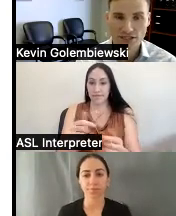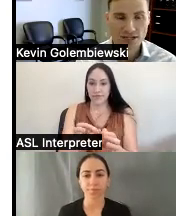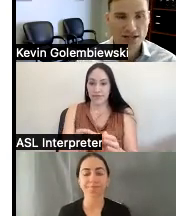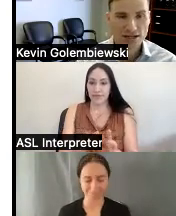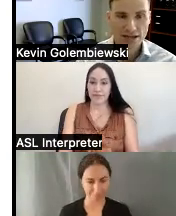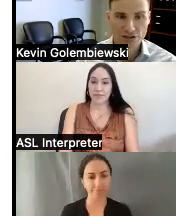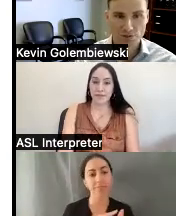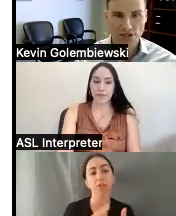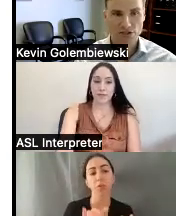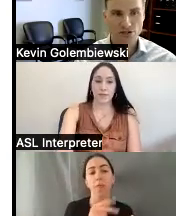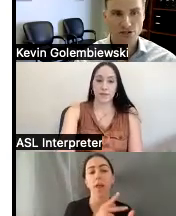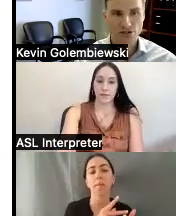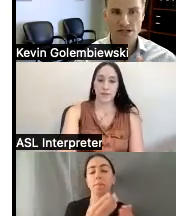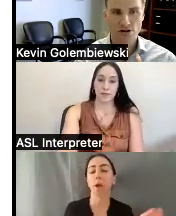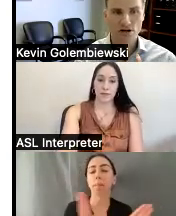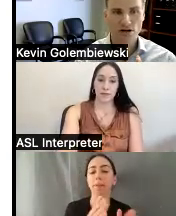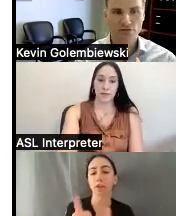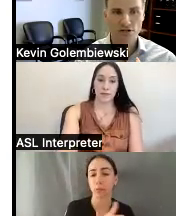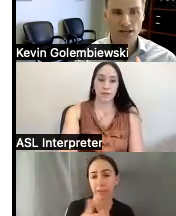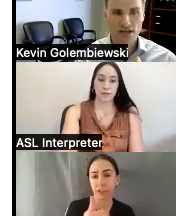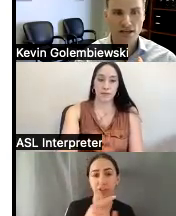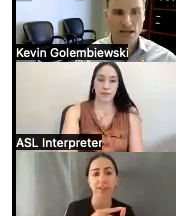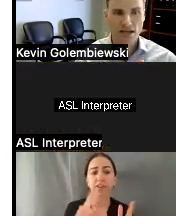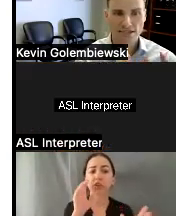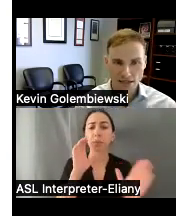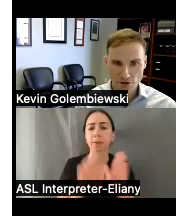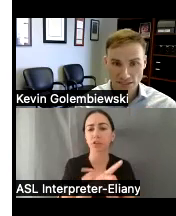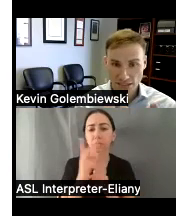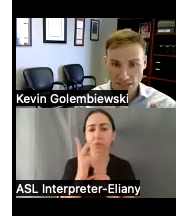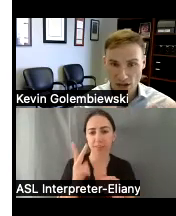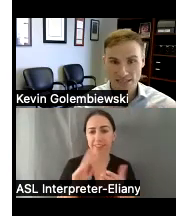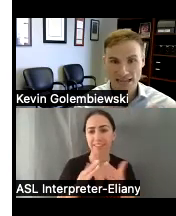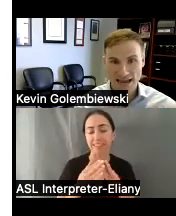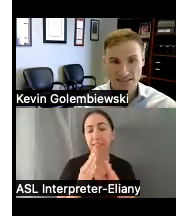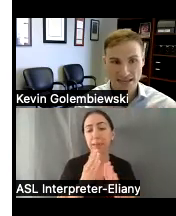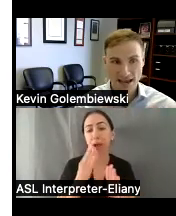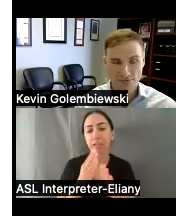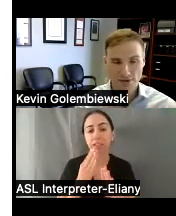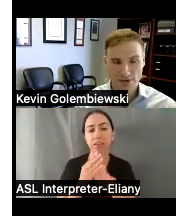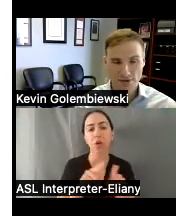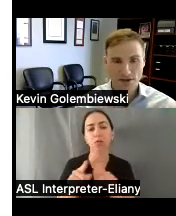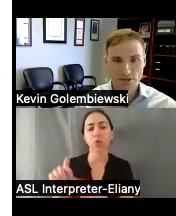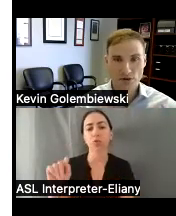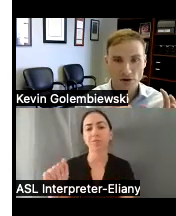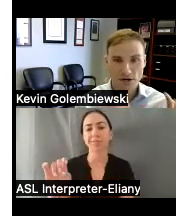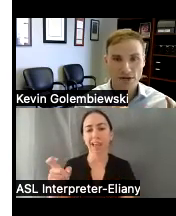and there's a picture on here of a City boss as well as a taxi cab because I wanted to